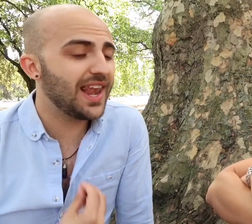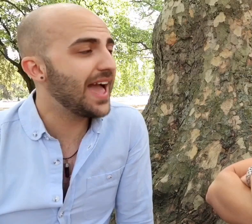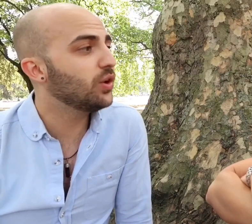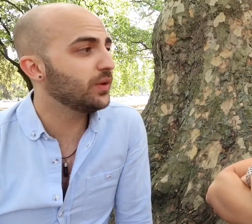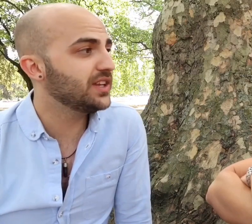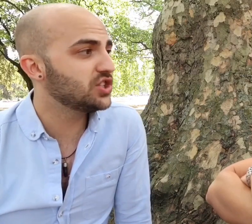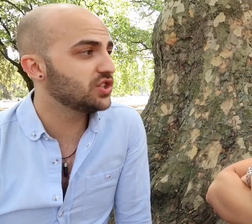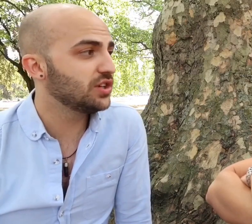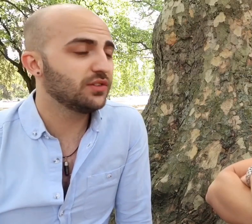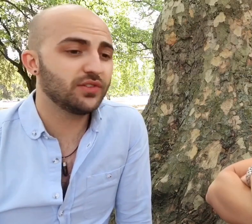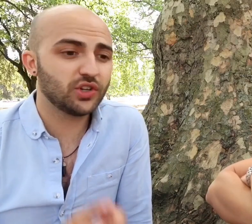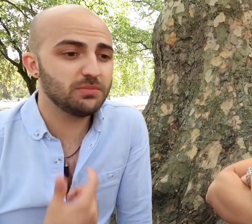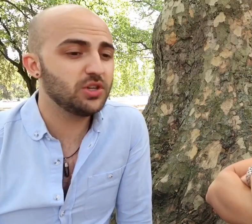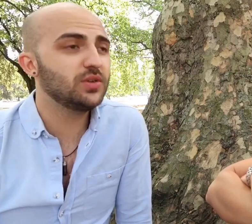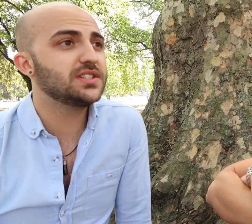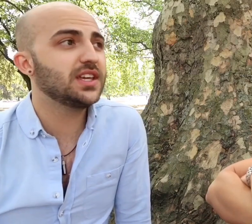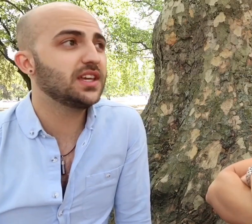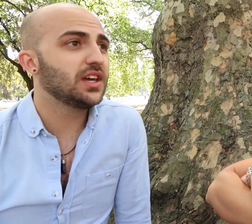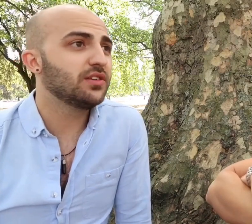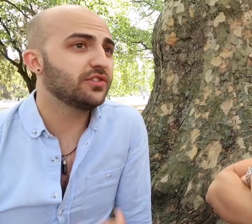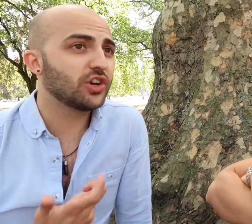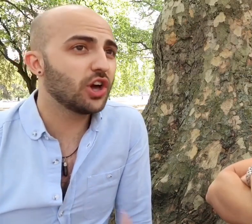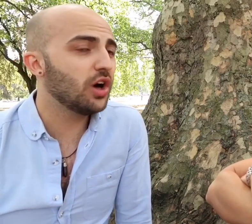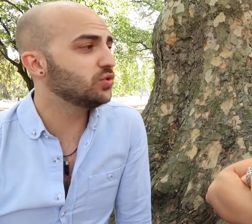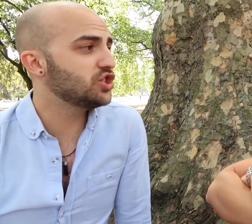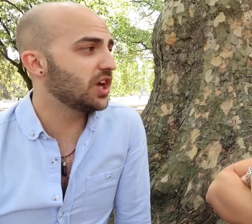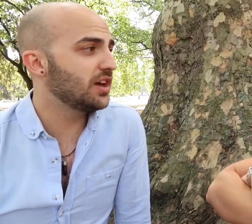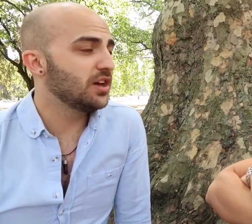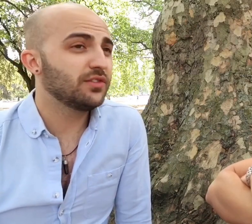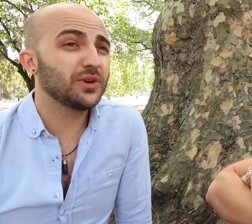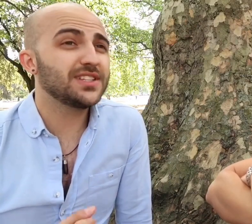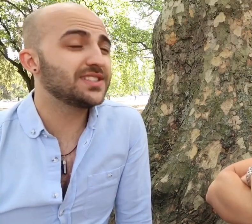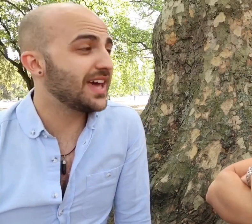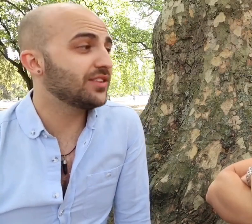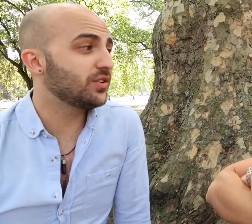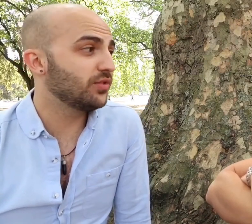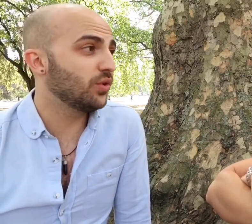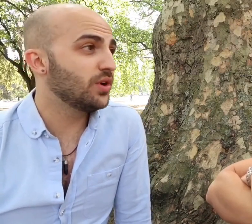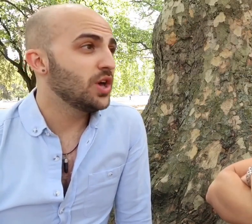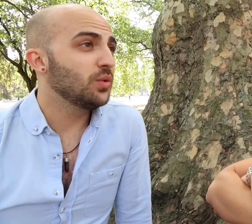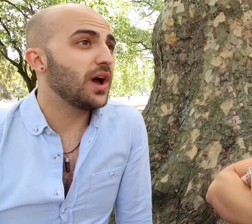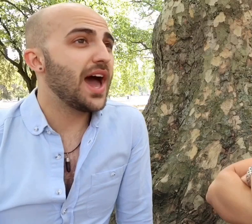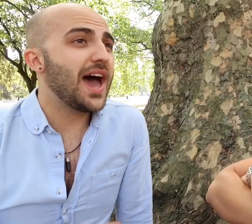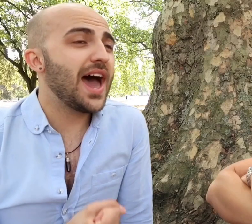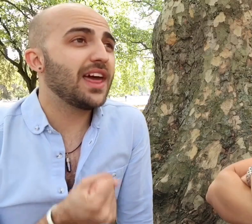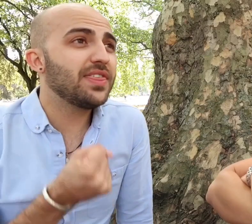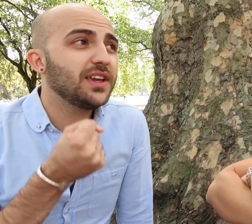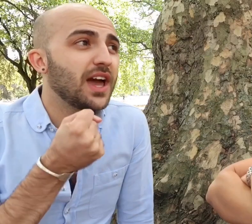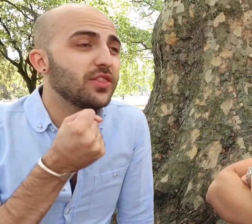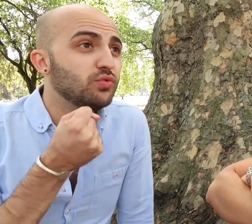language, the community, for the culture, for what it stands for and I think the